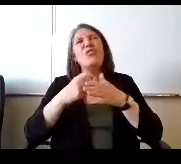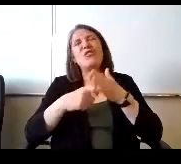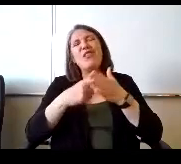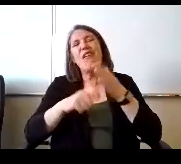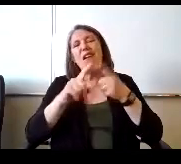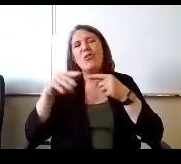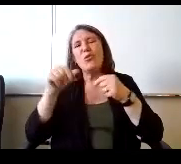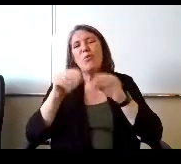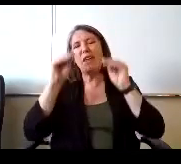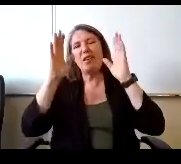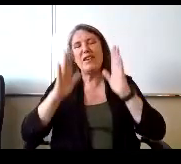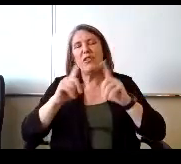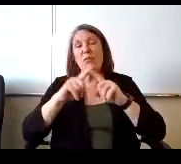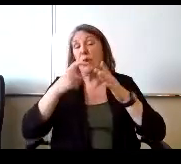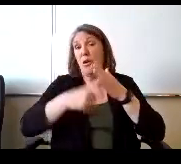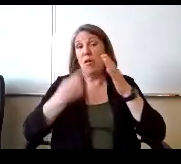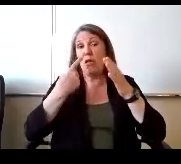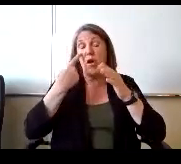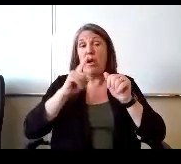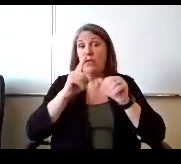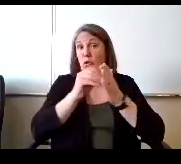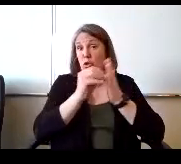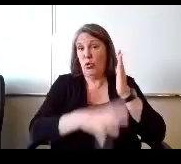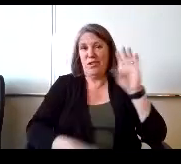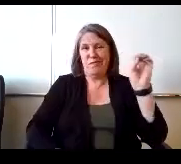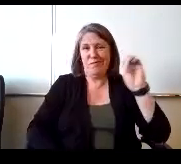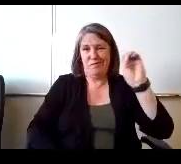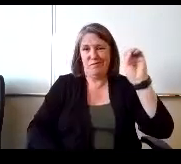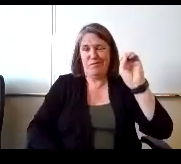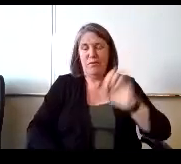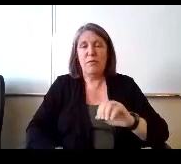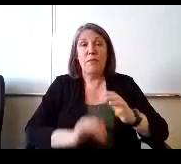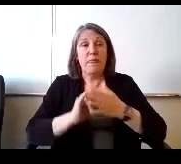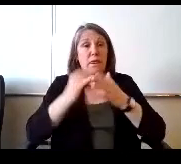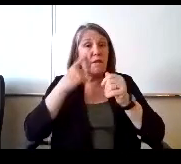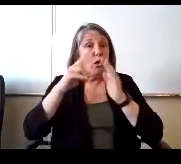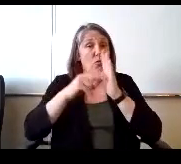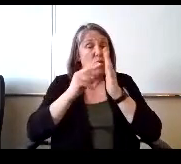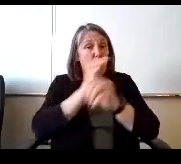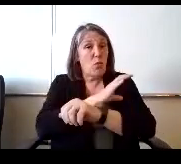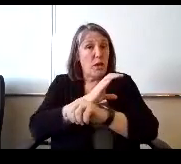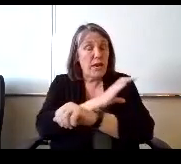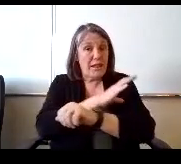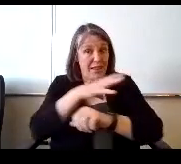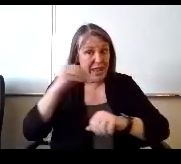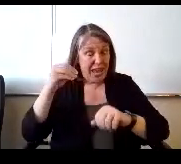for their time but no cost for students. Correct? Is that for the Reading Clinic and the Dyslexia Center?